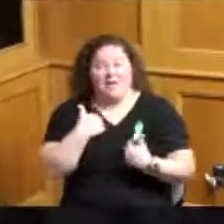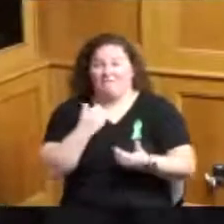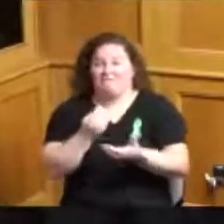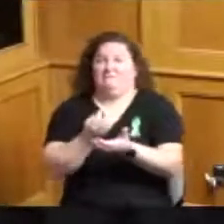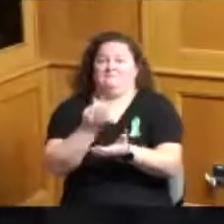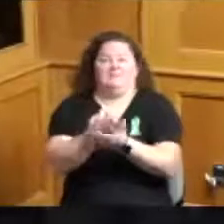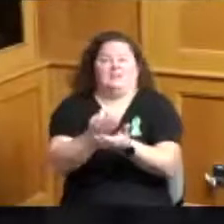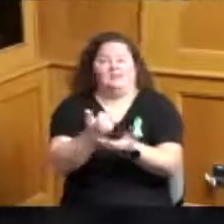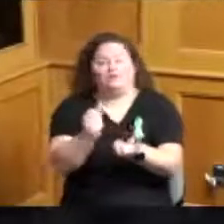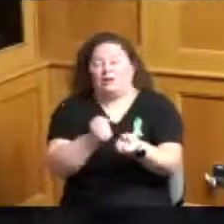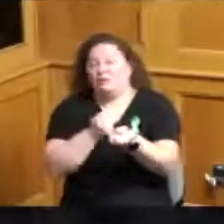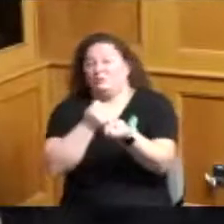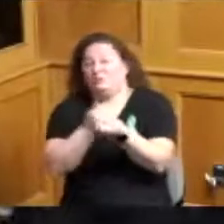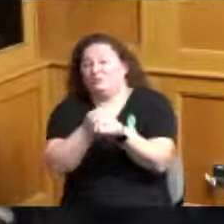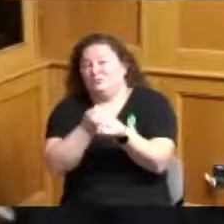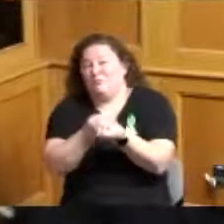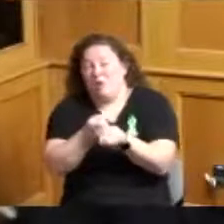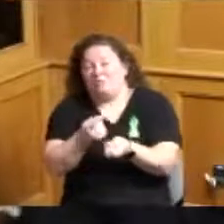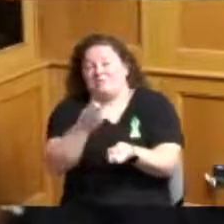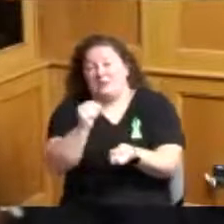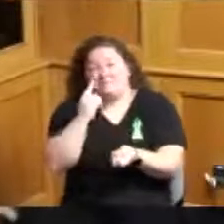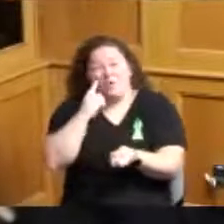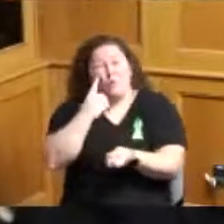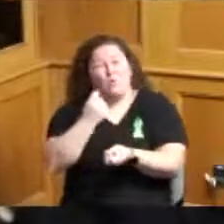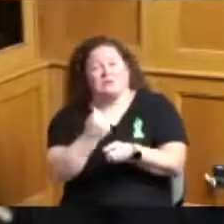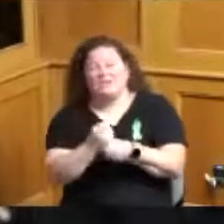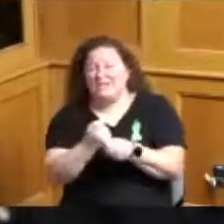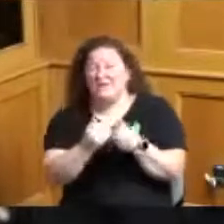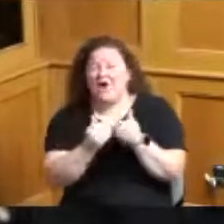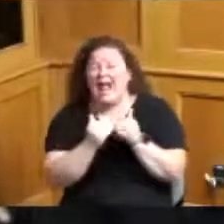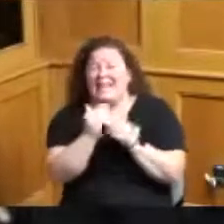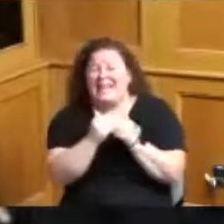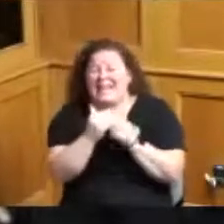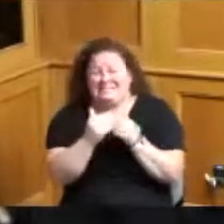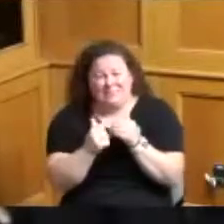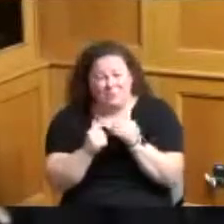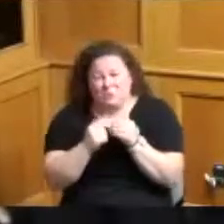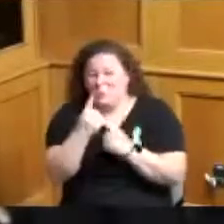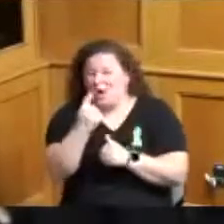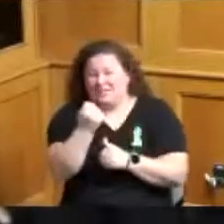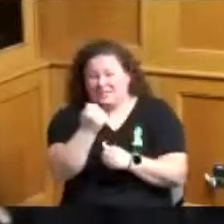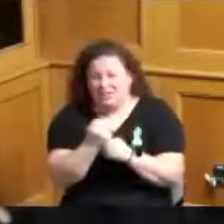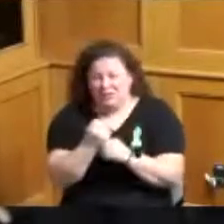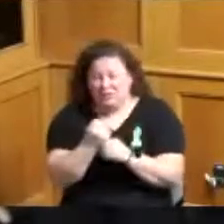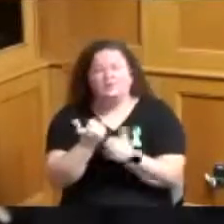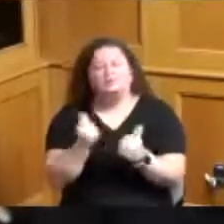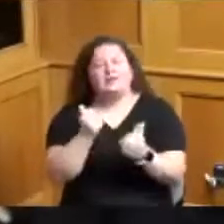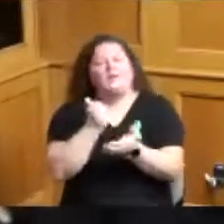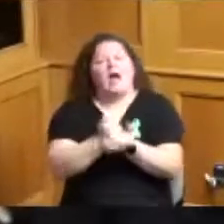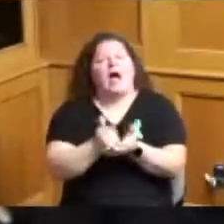for a year to help them to continue to get through this this crisis thank you thank you so much for